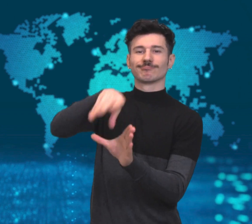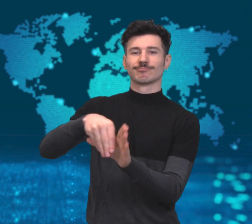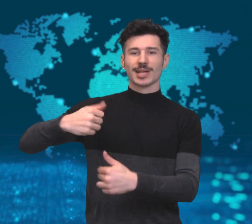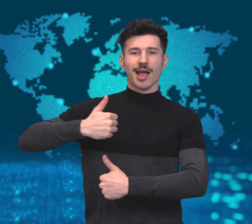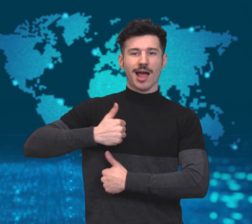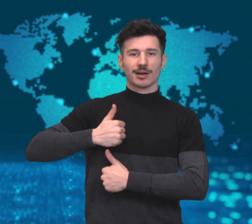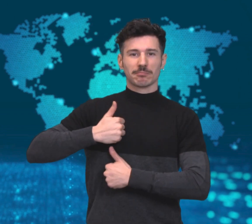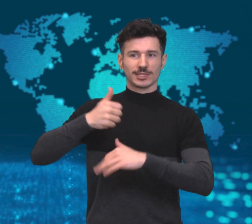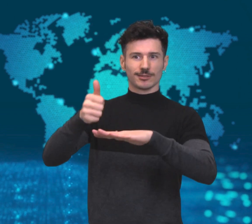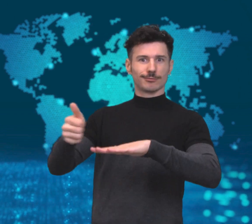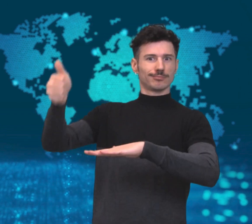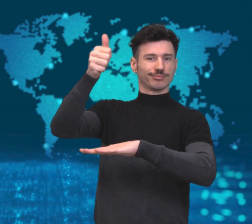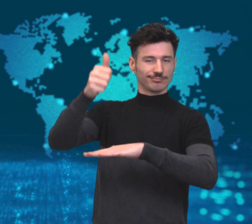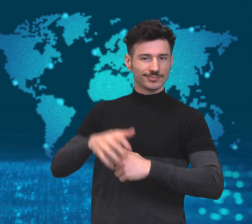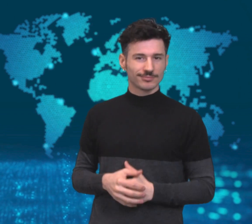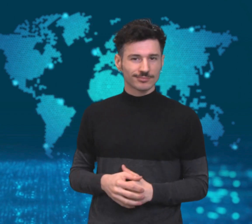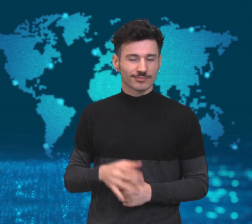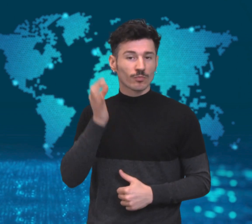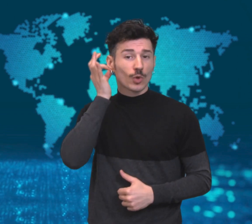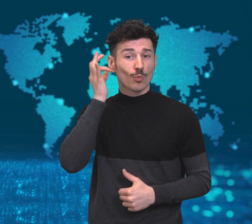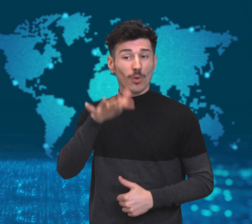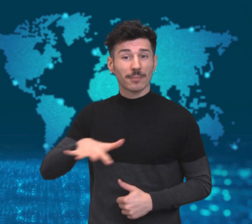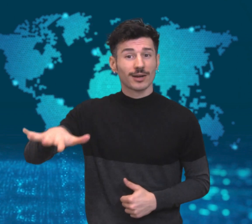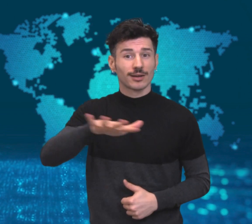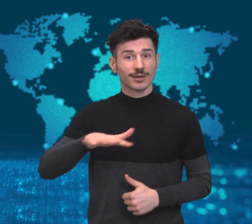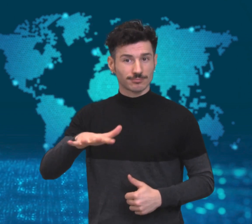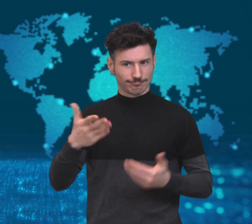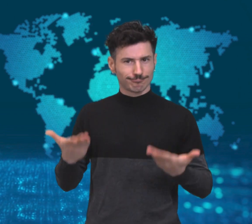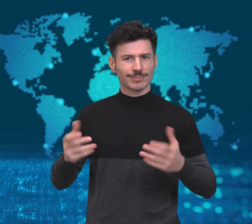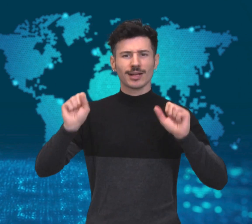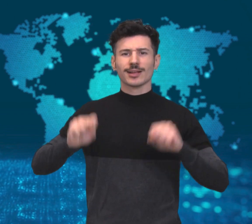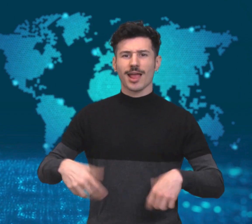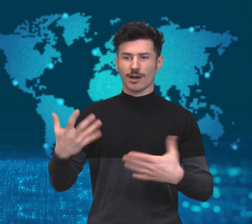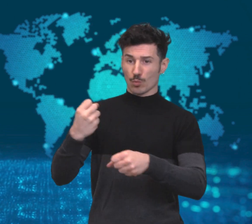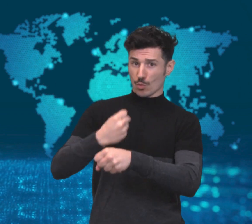the army. Women can now hold permanent commission